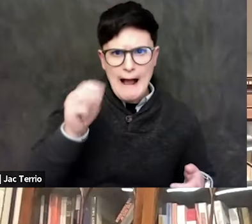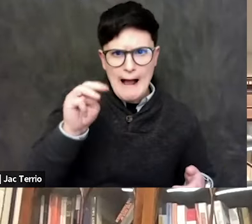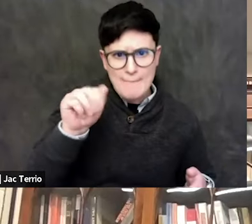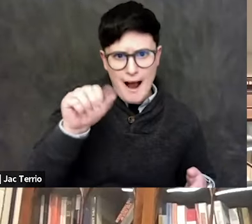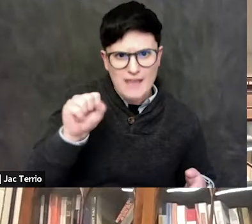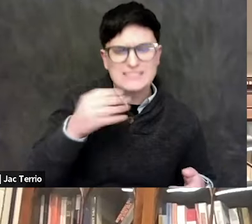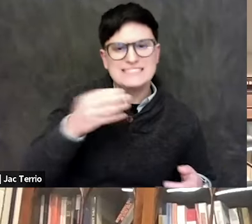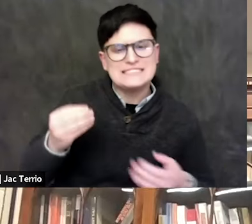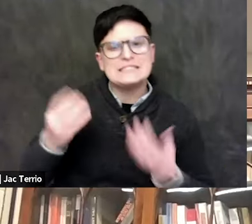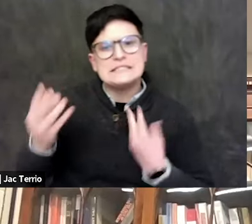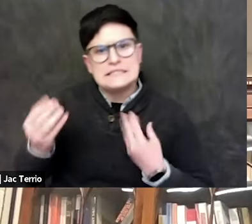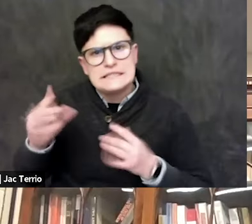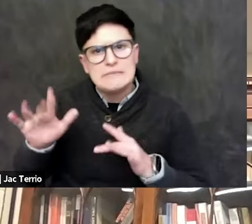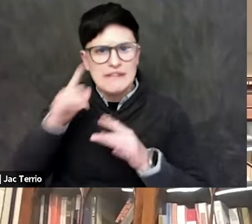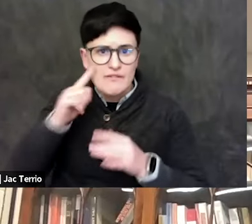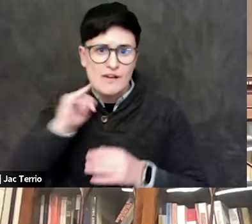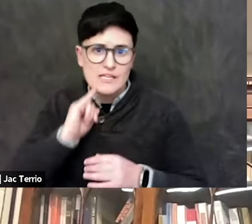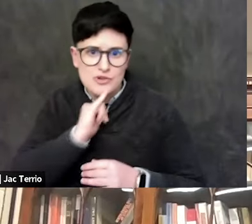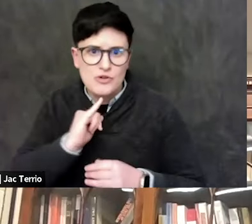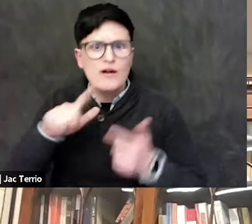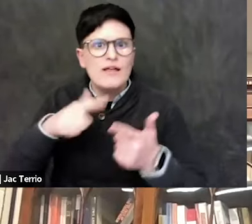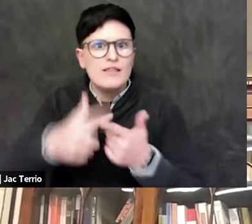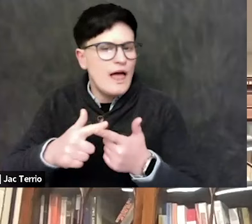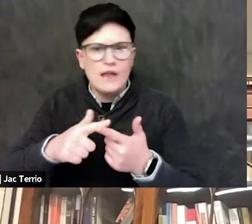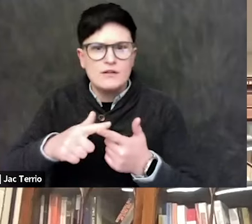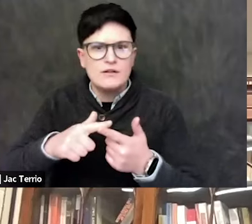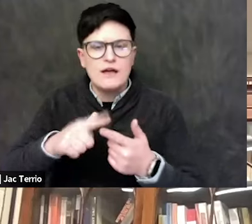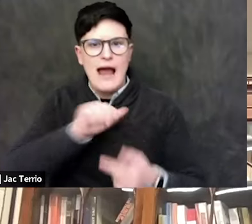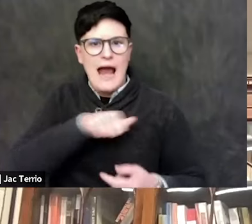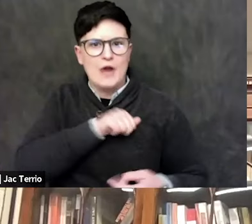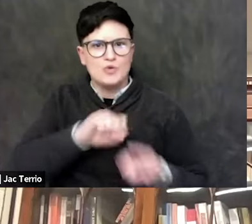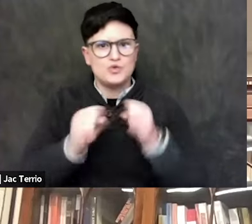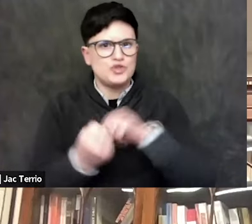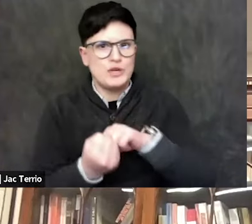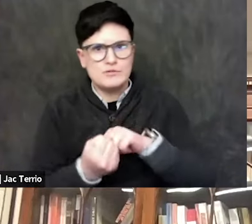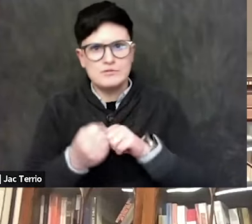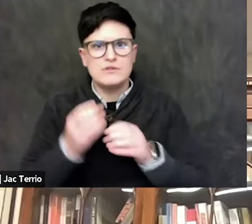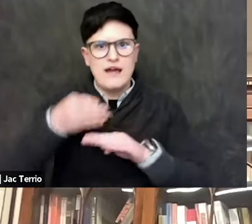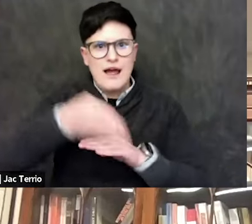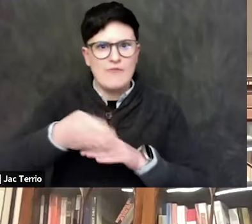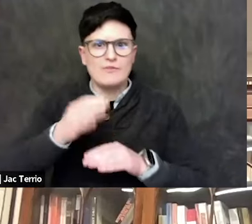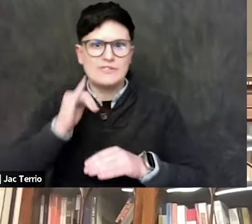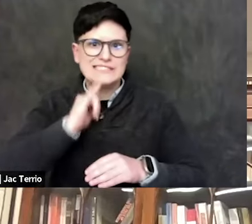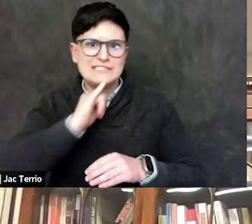when Israel's bombing of Gaza started. Since then, we've seen some really scary Anti-Semitic